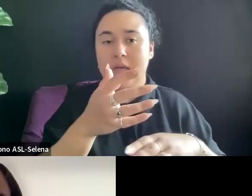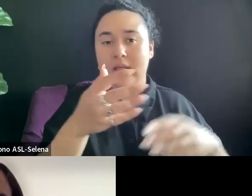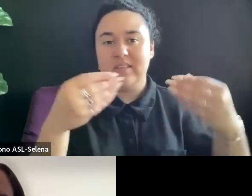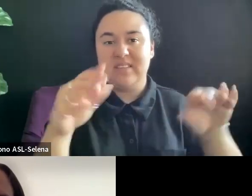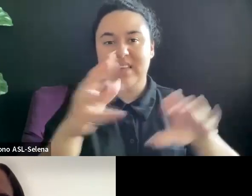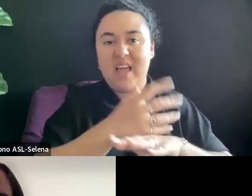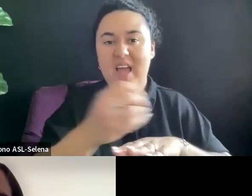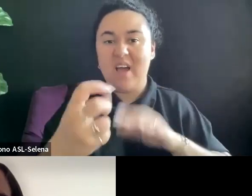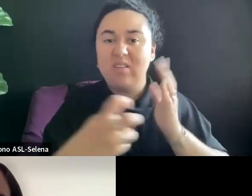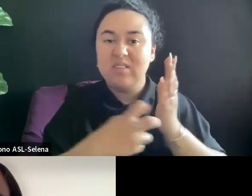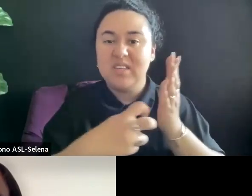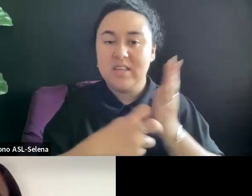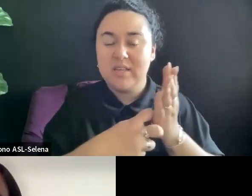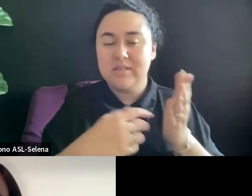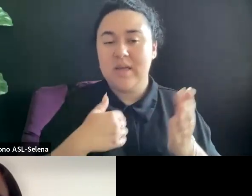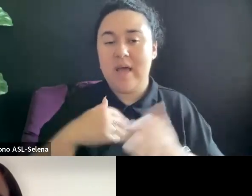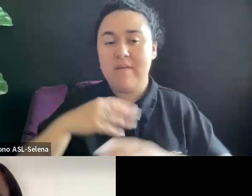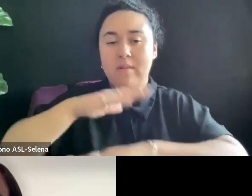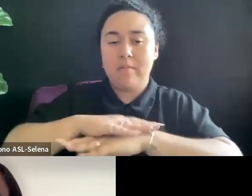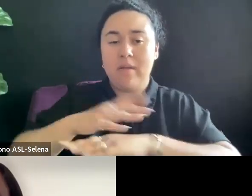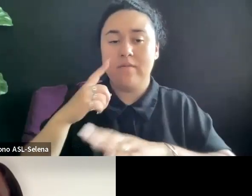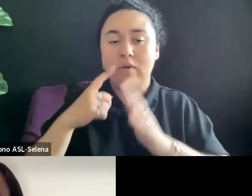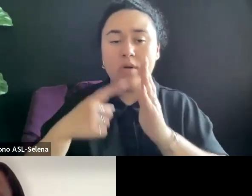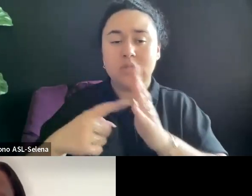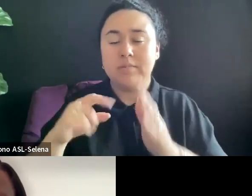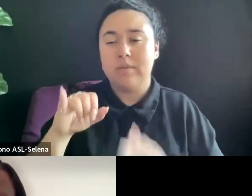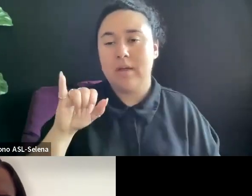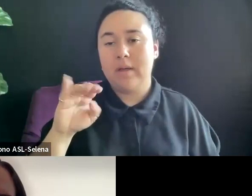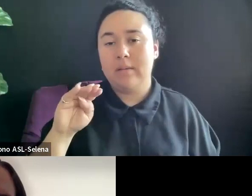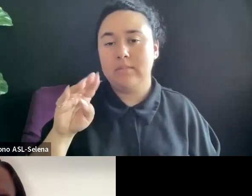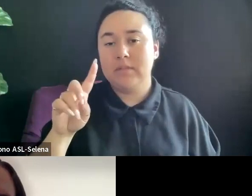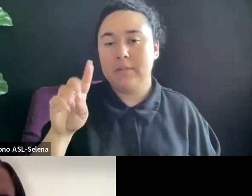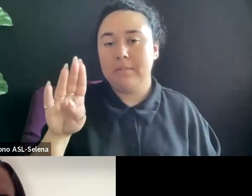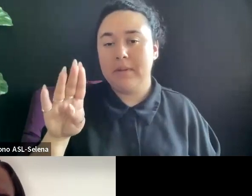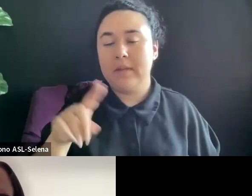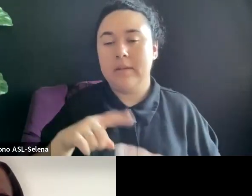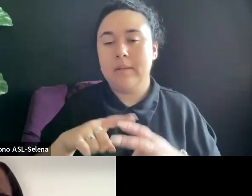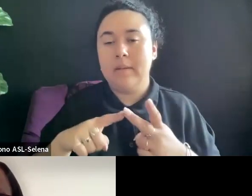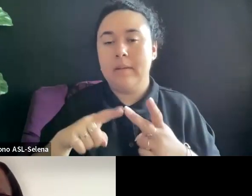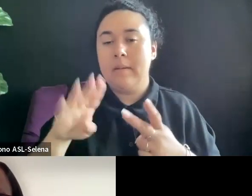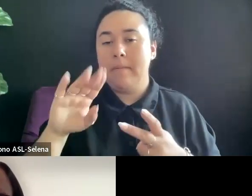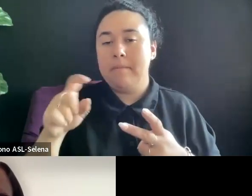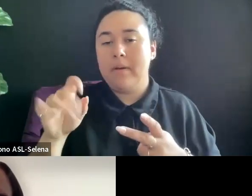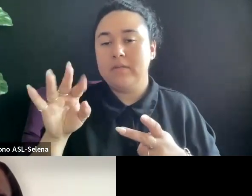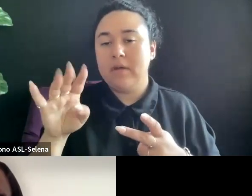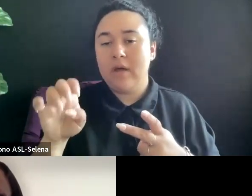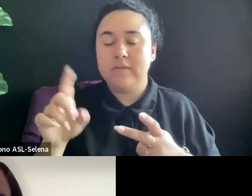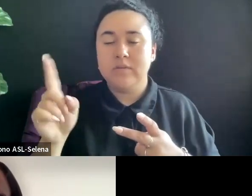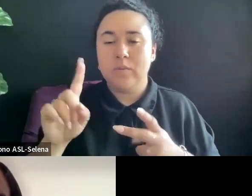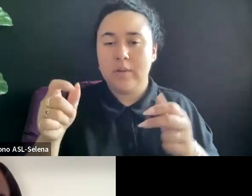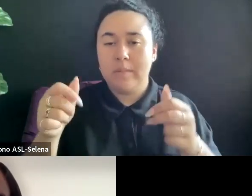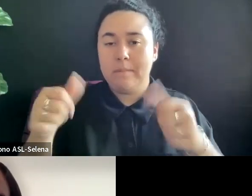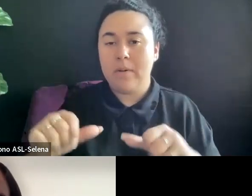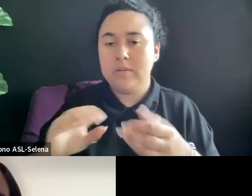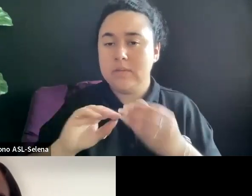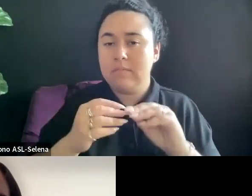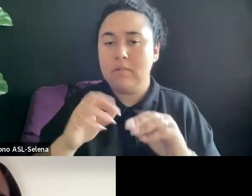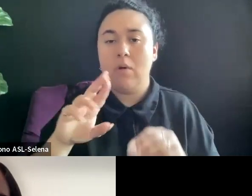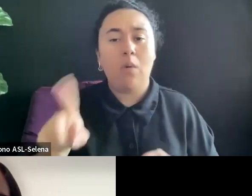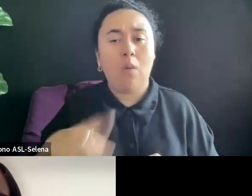PLATFORM LIKE IMDB WHERE YOU CAN POST THE NUMBERS OR IS THIS ONLY POSSIBLE THROUGH THEATRICAL RUN?